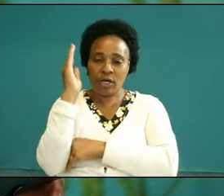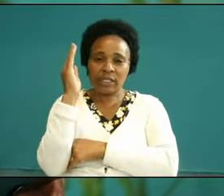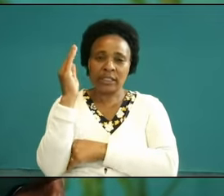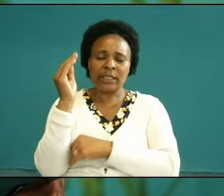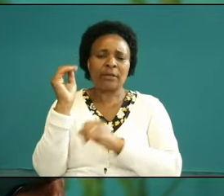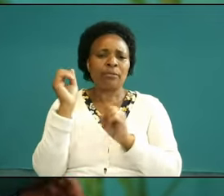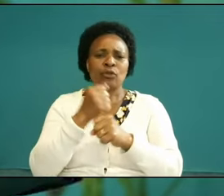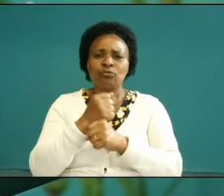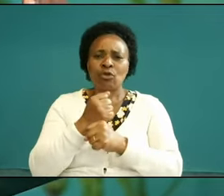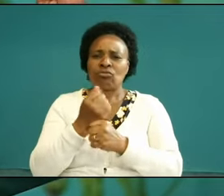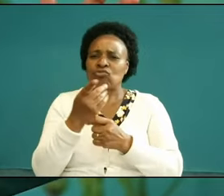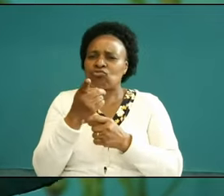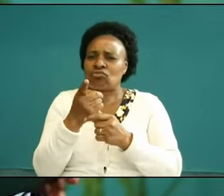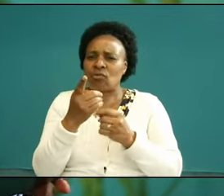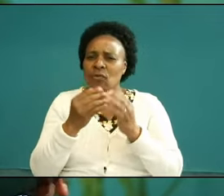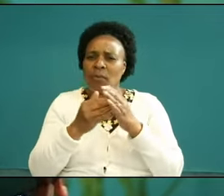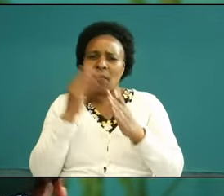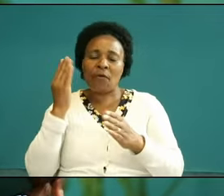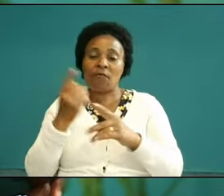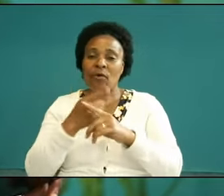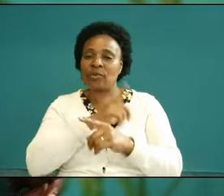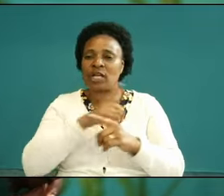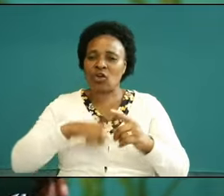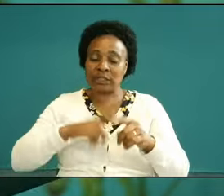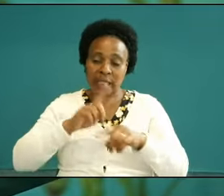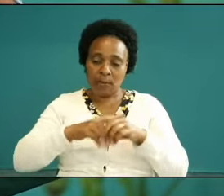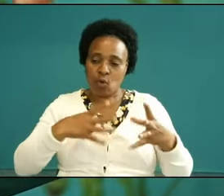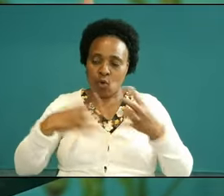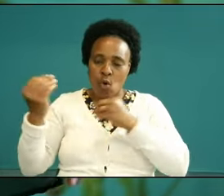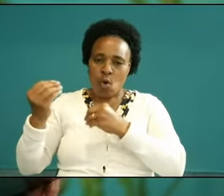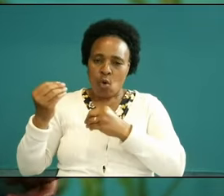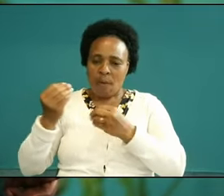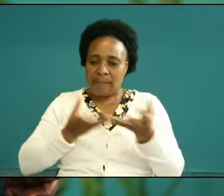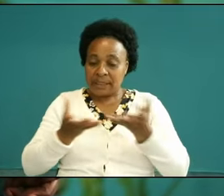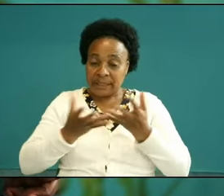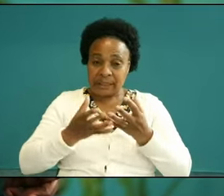from the Lord as you go about your business into your office you know are very busy people in the